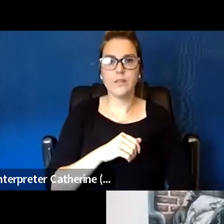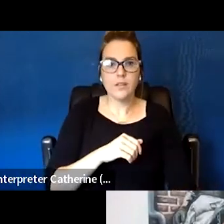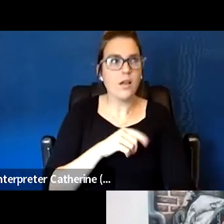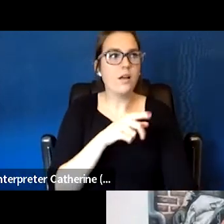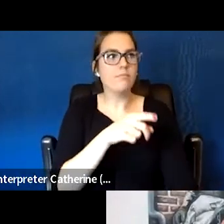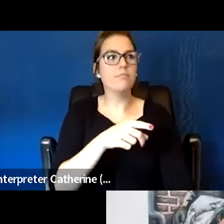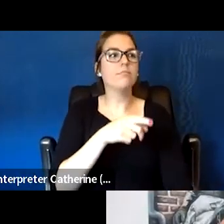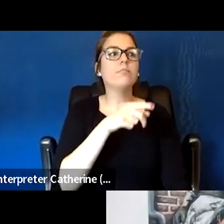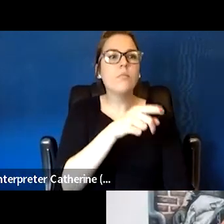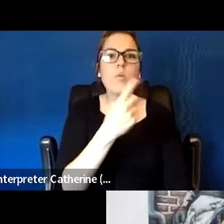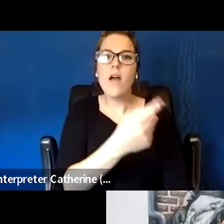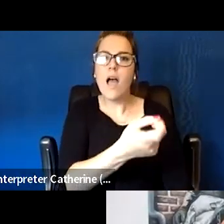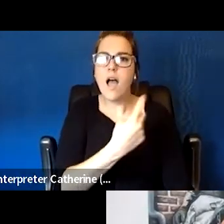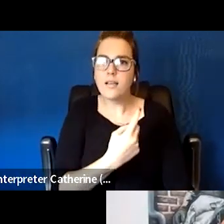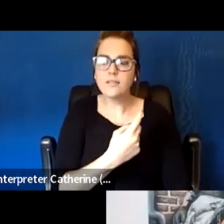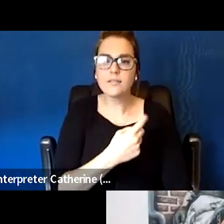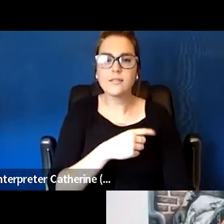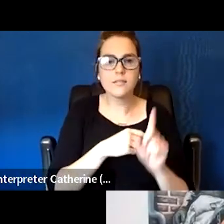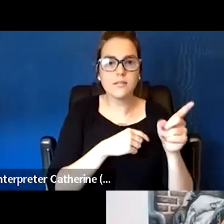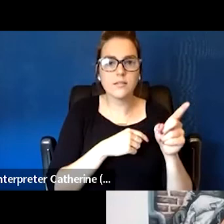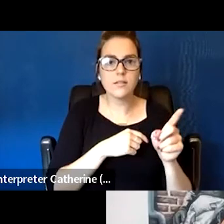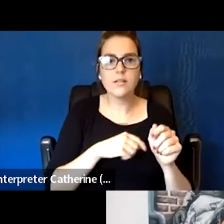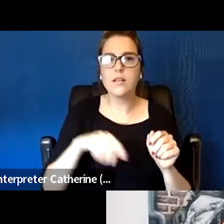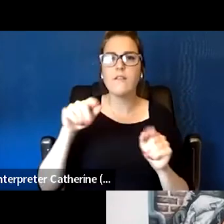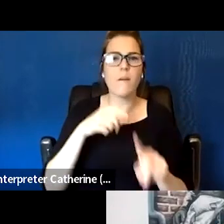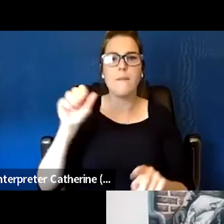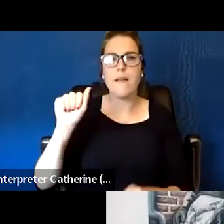and I wanna intern post to you, Juliana, Rosie and Donald,